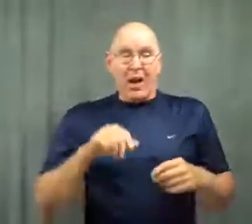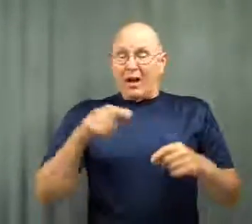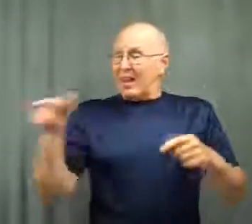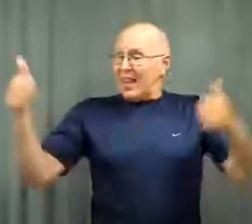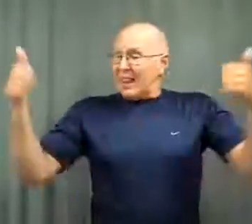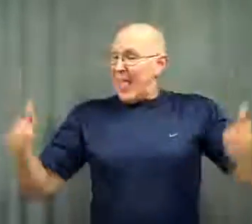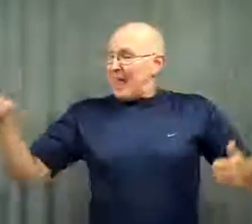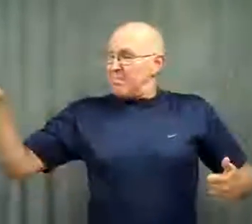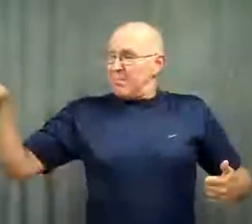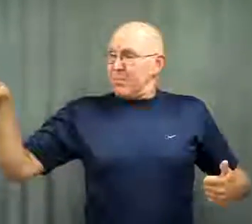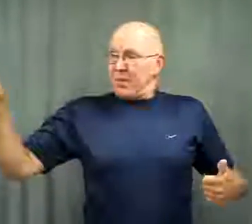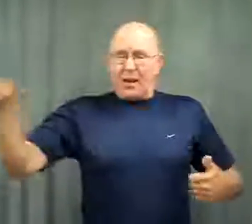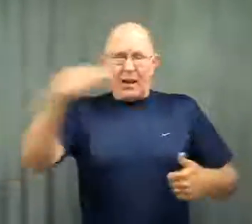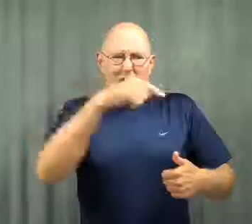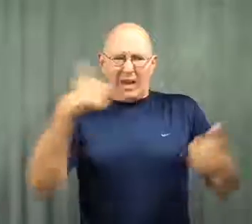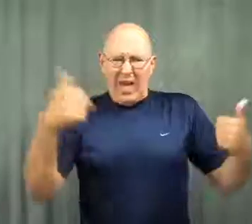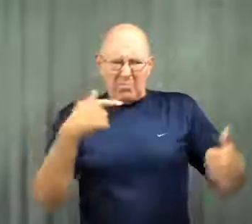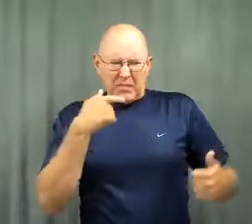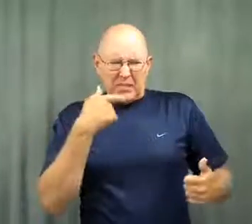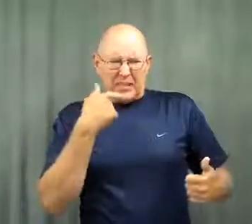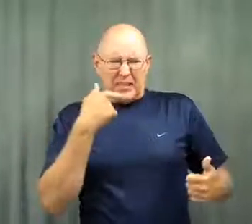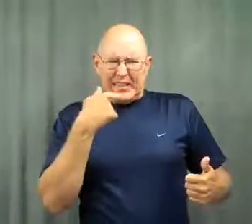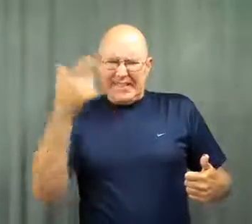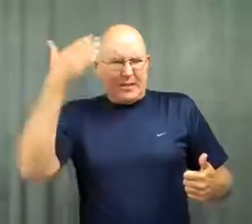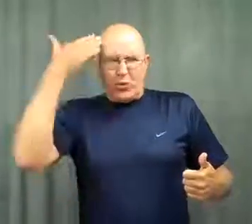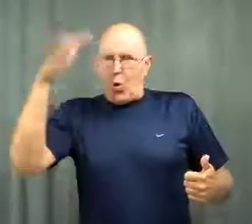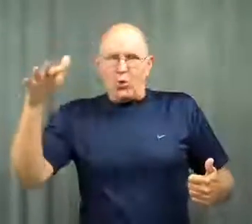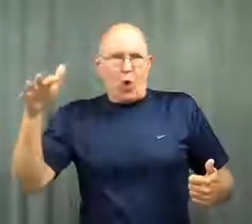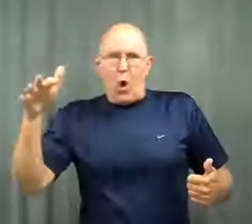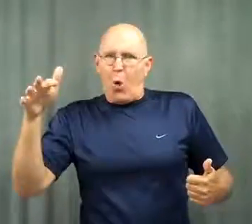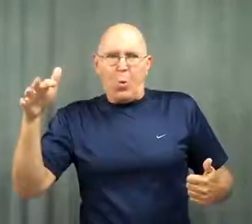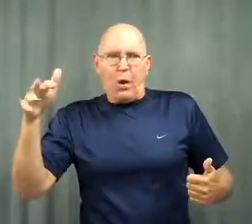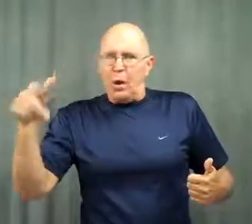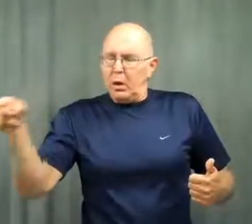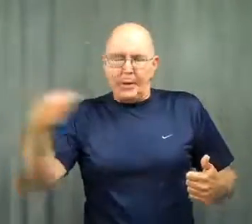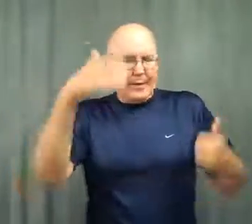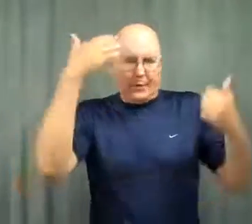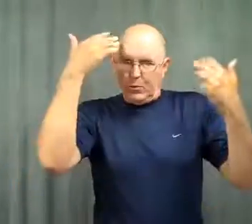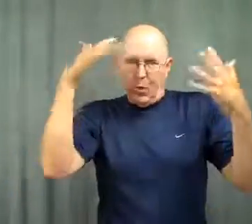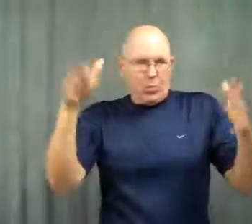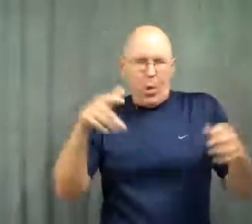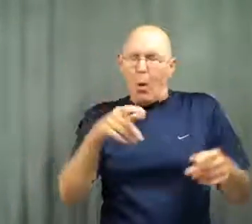The neighbors said they had no idea.